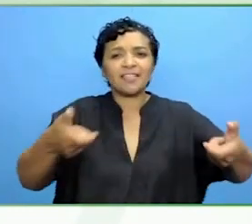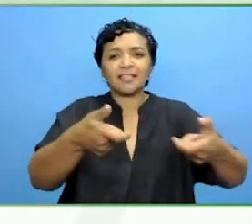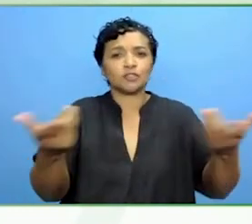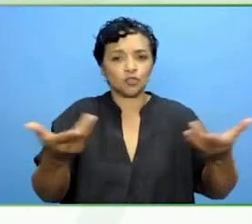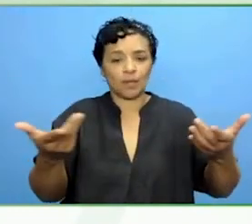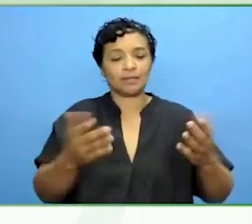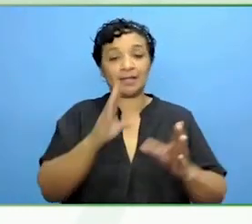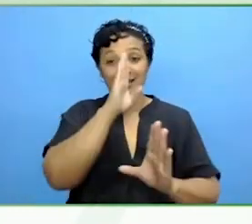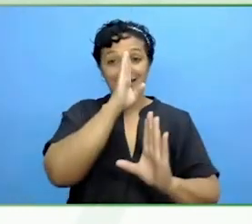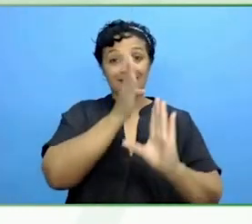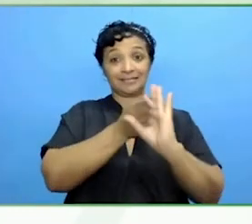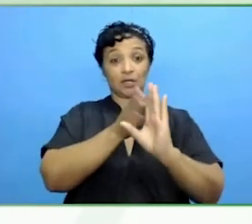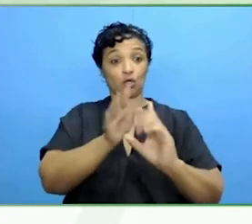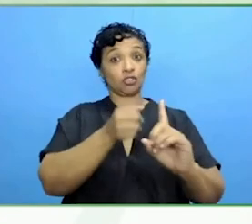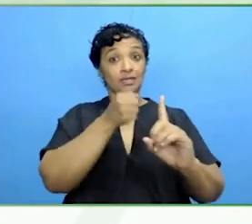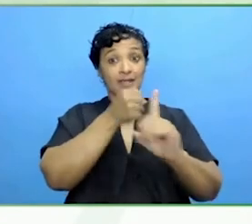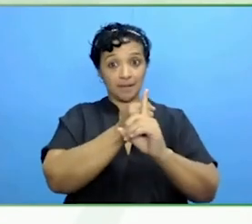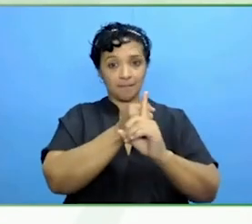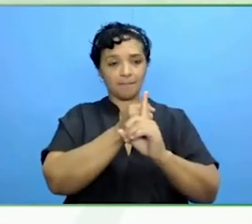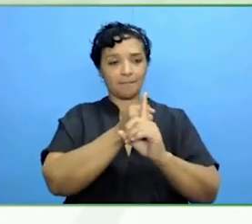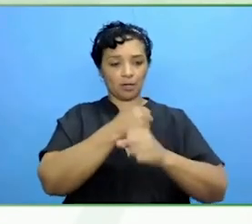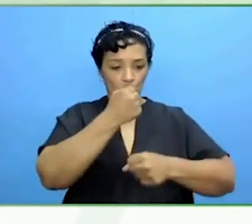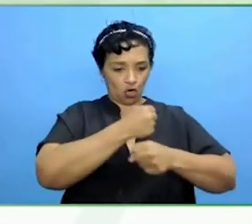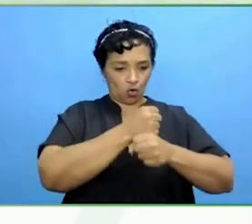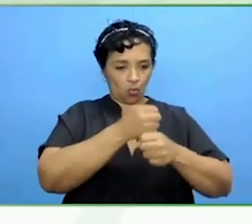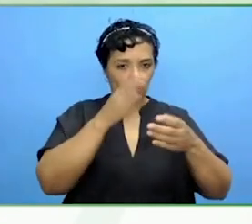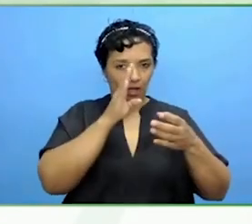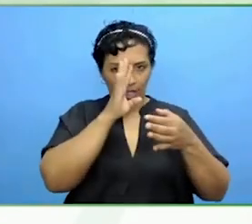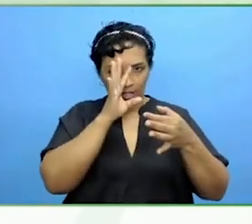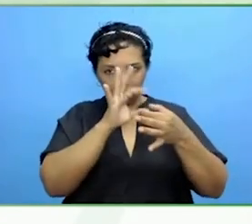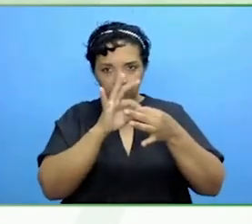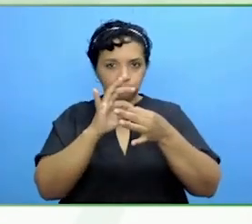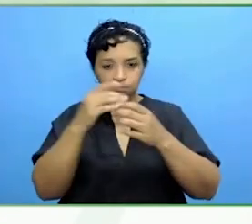something unrelated to a work conversation has on your colleagues.